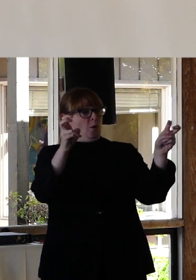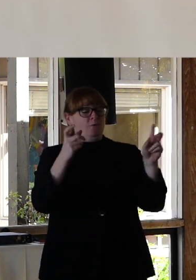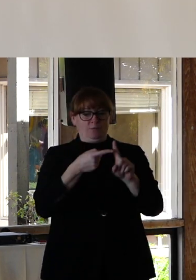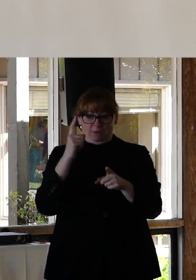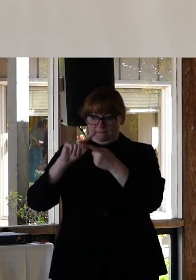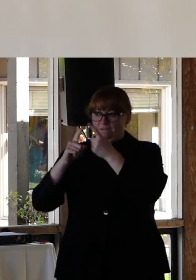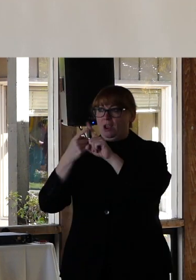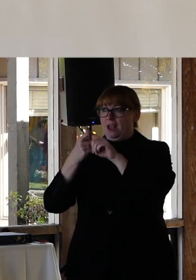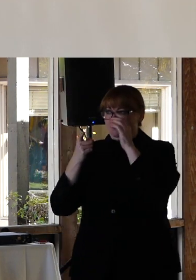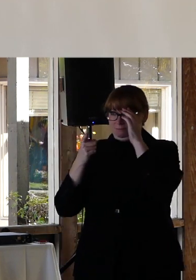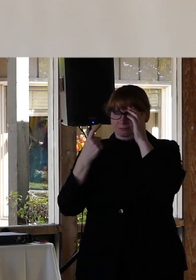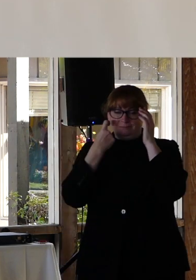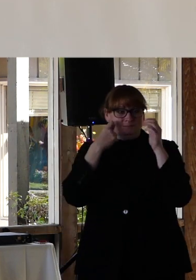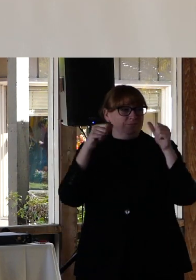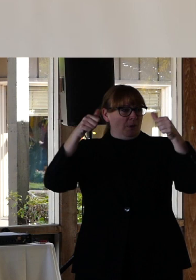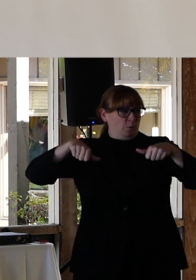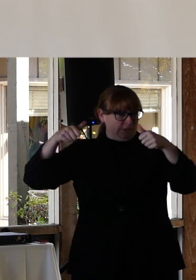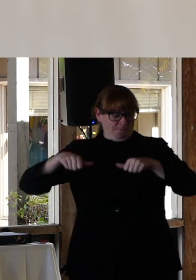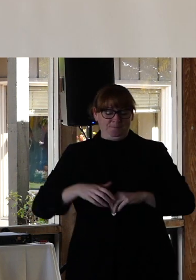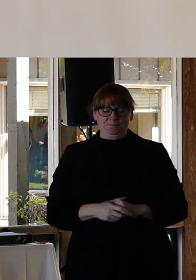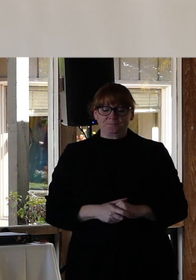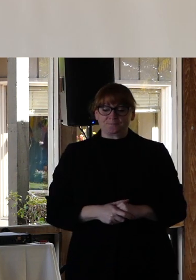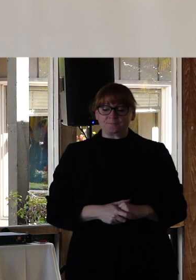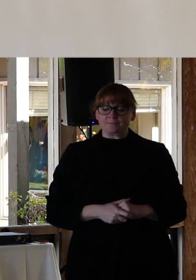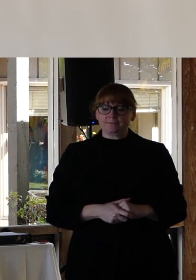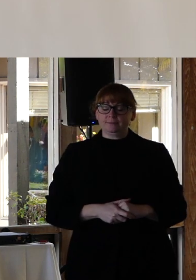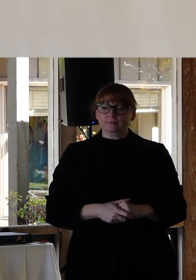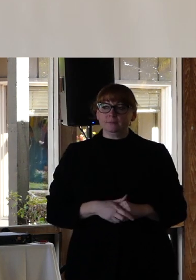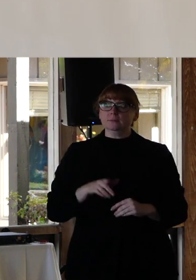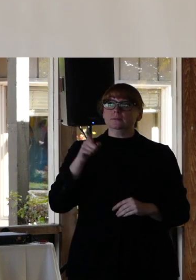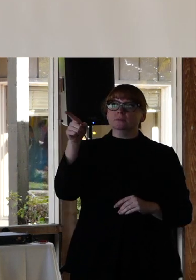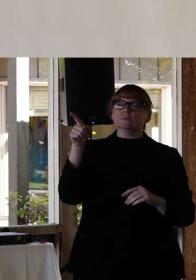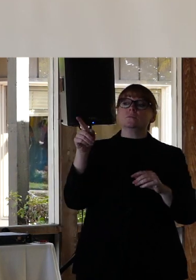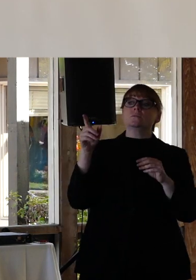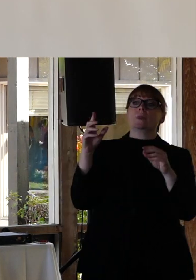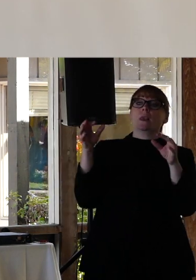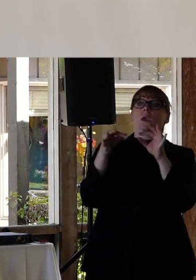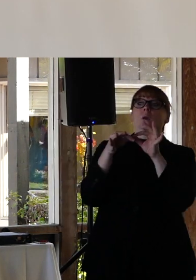which I think summarizes what we've discussed today quite well.